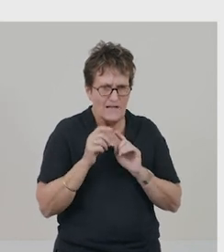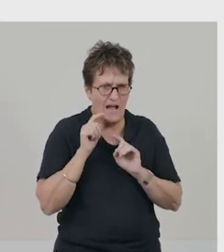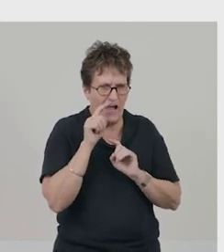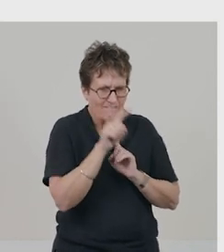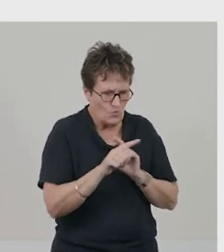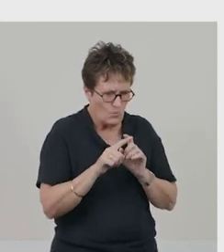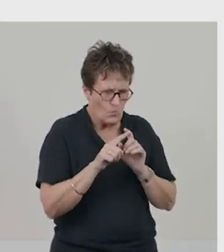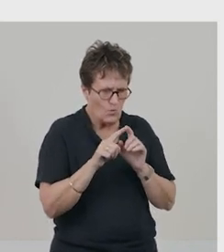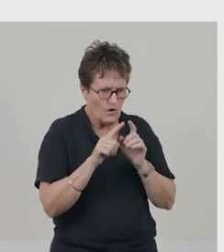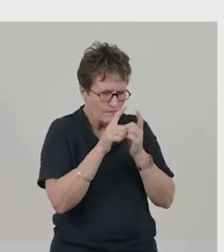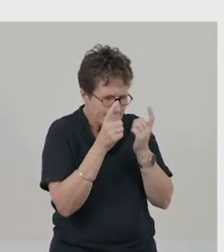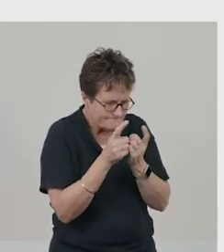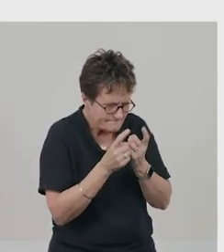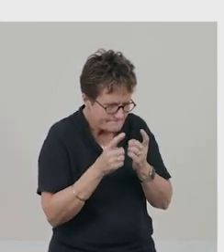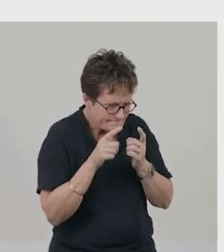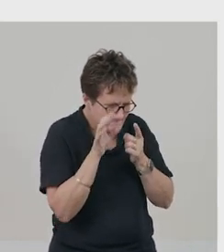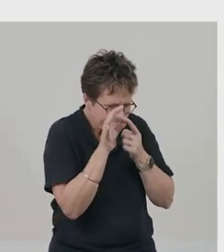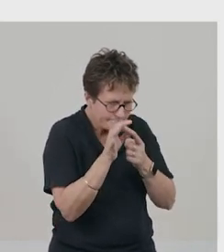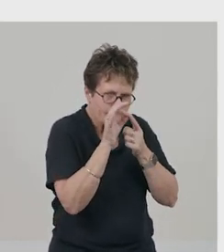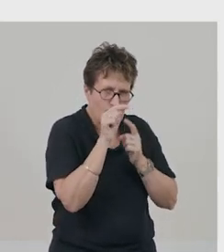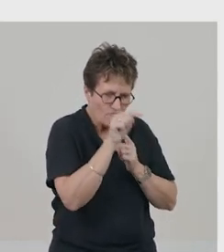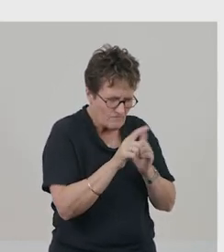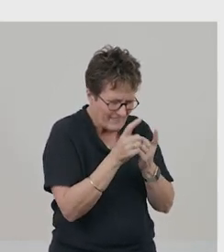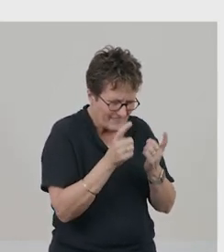Look closely at the properties of the materials.